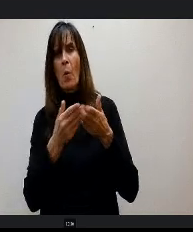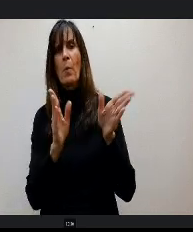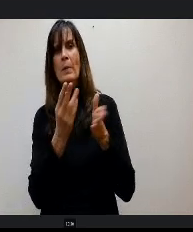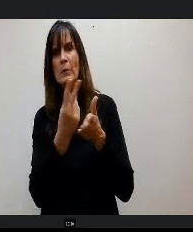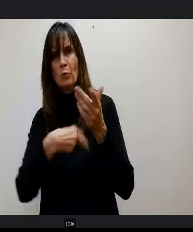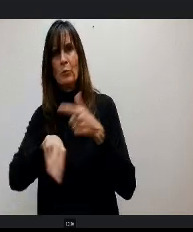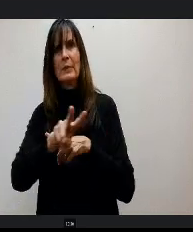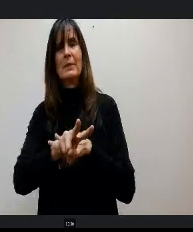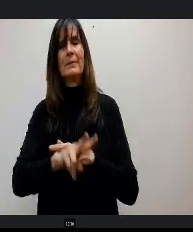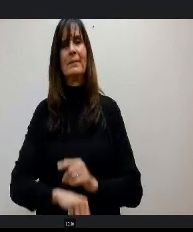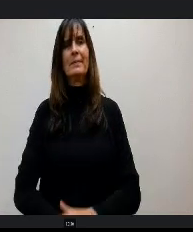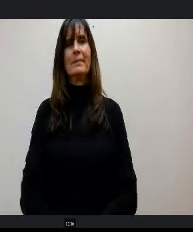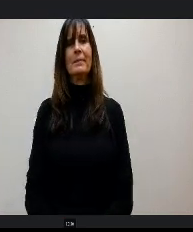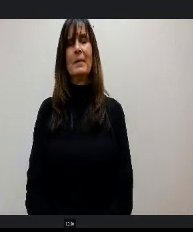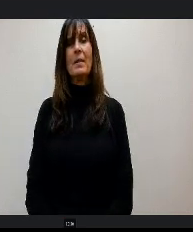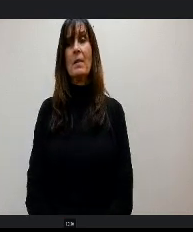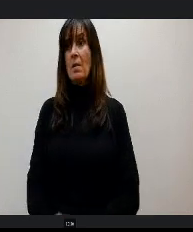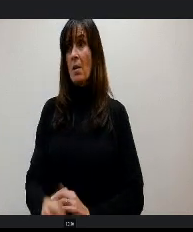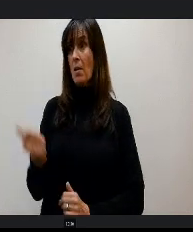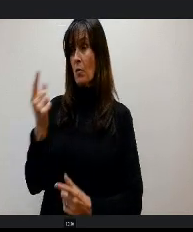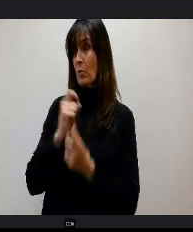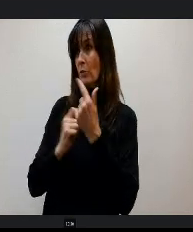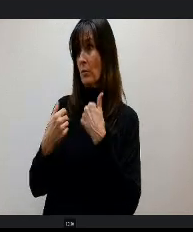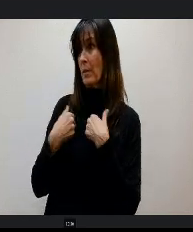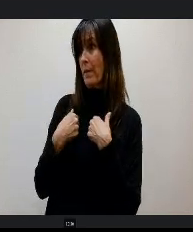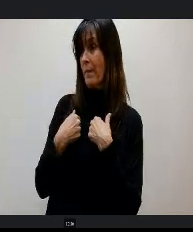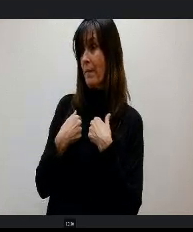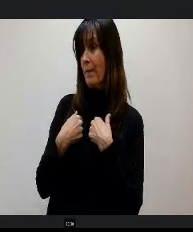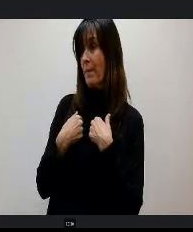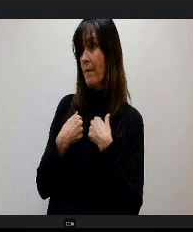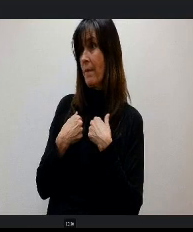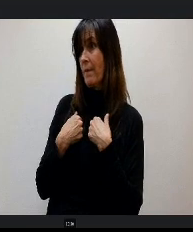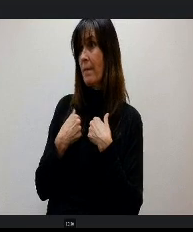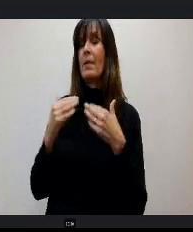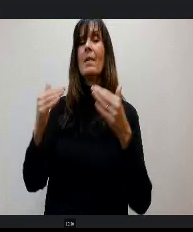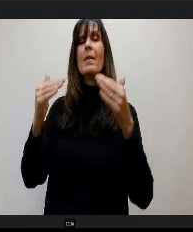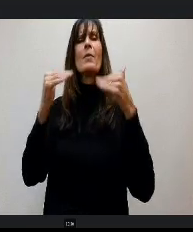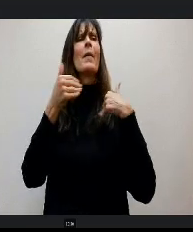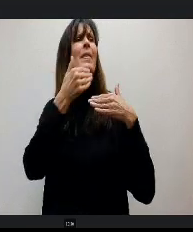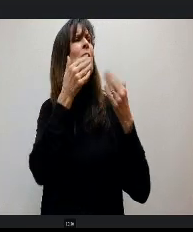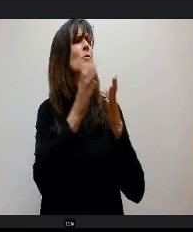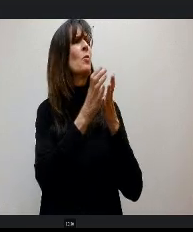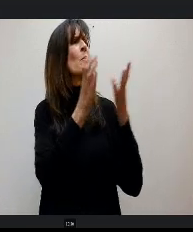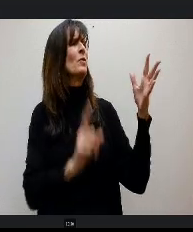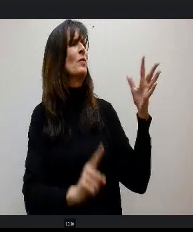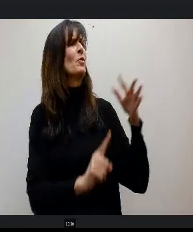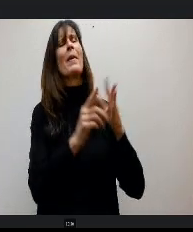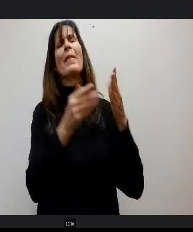Any other questions? All right, Mr. Bush, thank you so much for being here. Thank you. And please come by and see us sometime so.